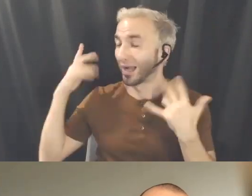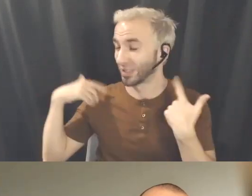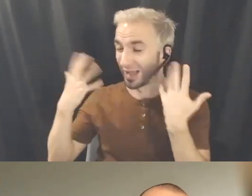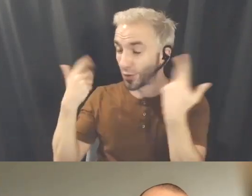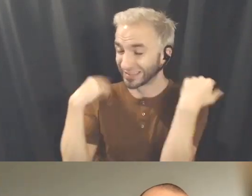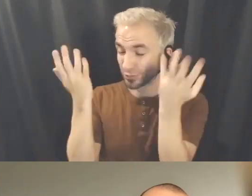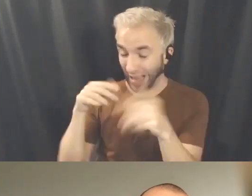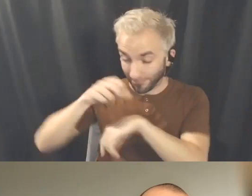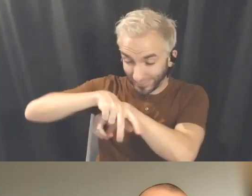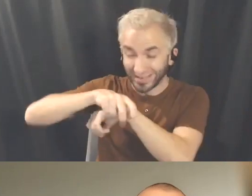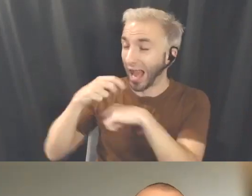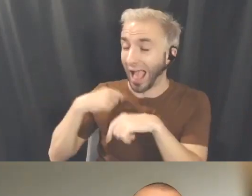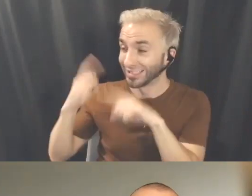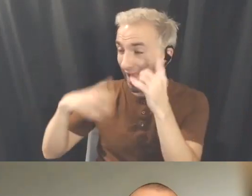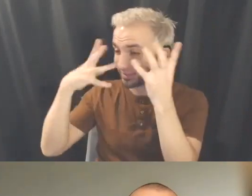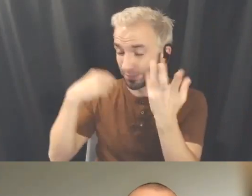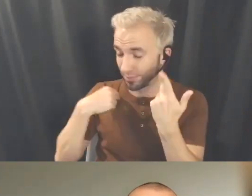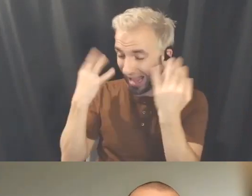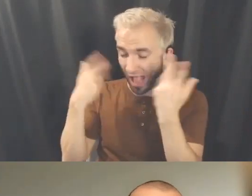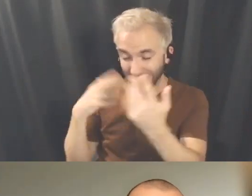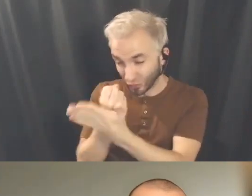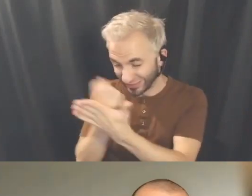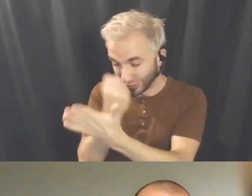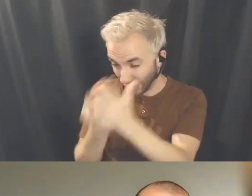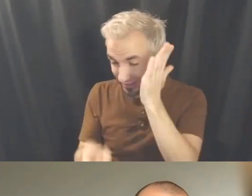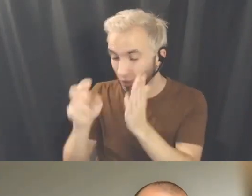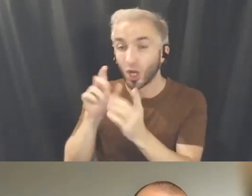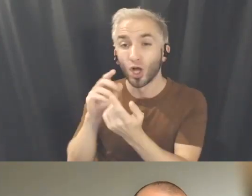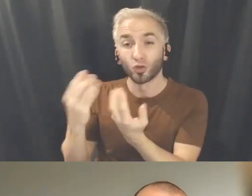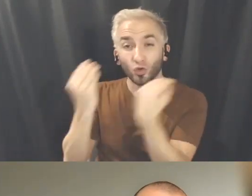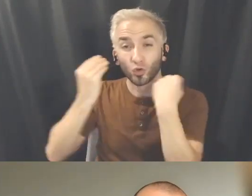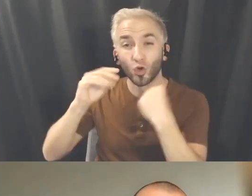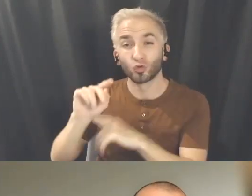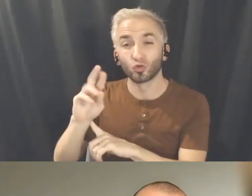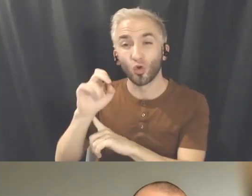I can't sleep, I'm gonna look at tutorials and I'm overwhelmed with all this stuff that's happening!